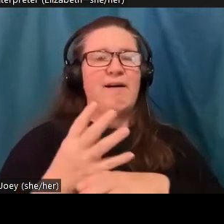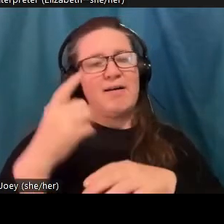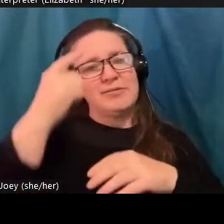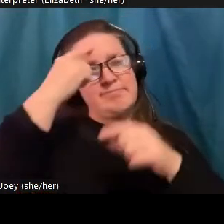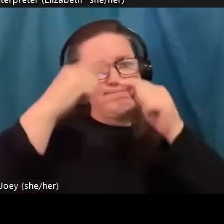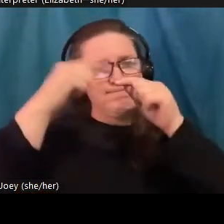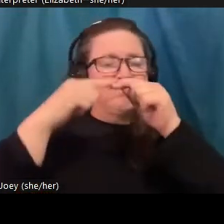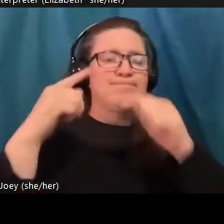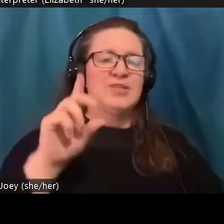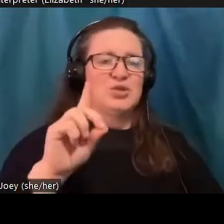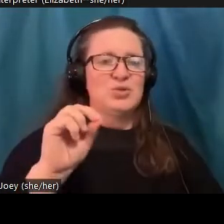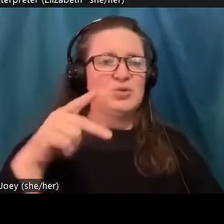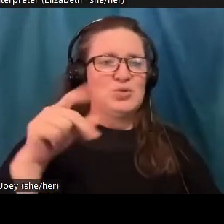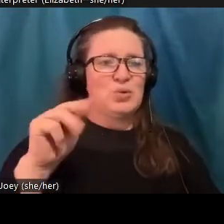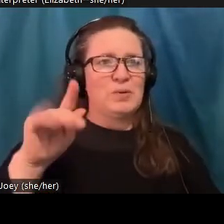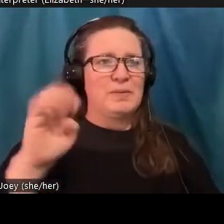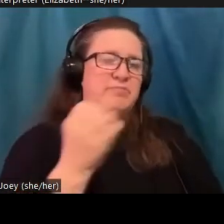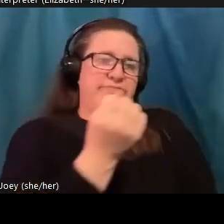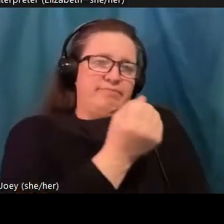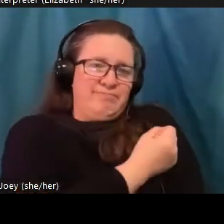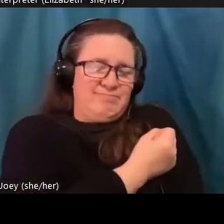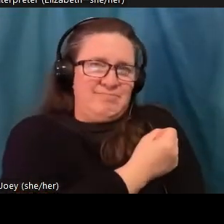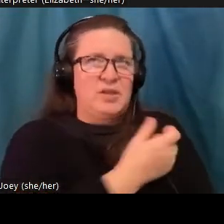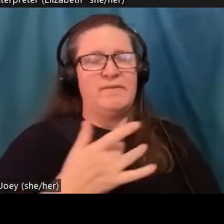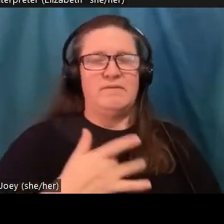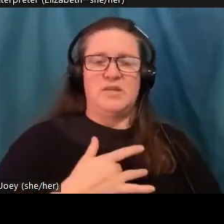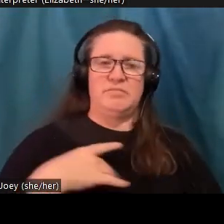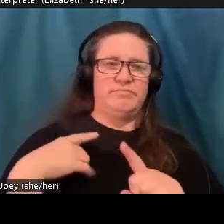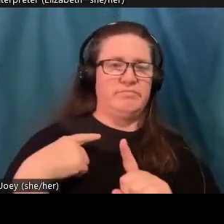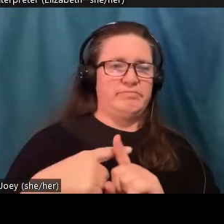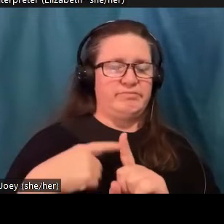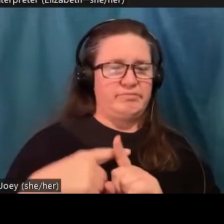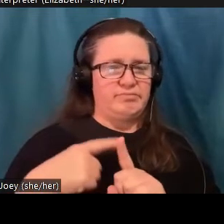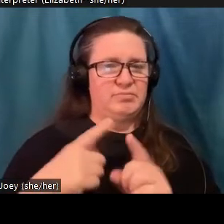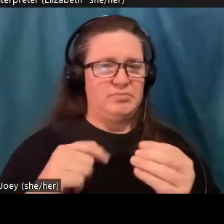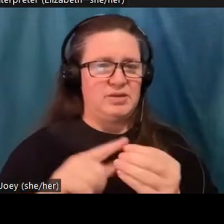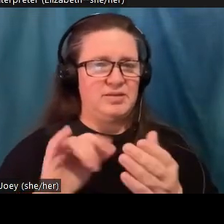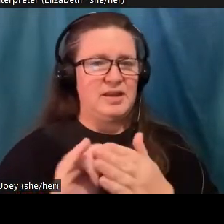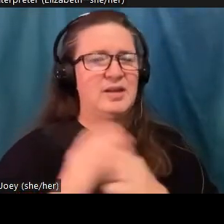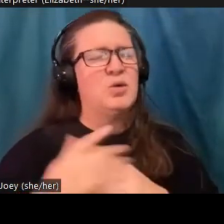living in a complete apocalypse. You know, we can think about all the times that we've gotten swept into Doom scrolling loops,